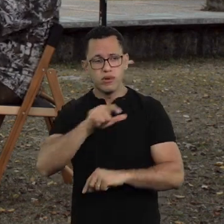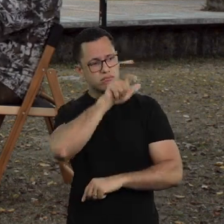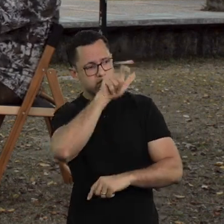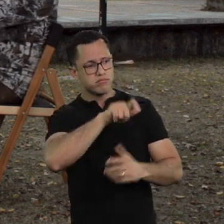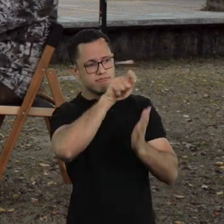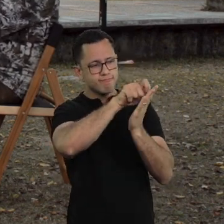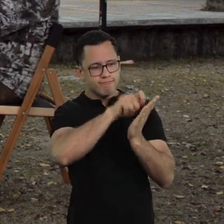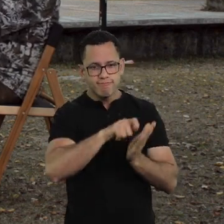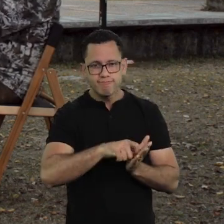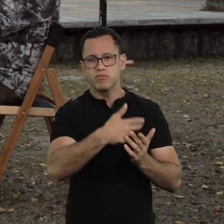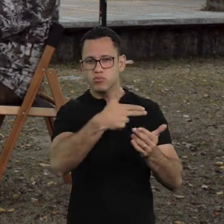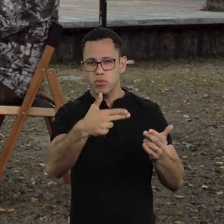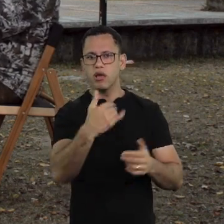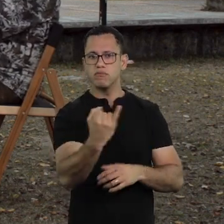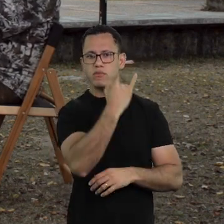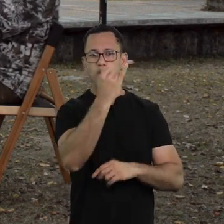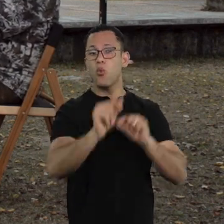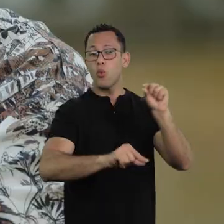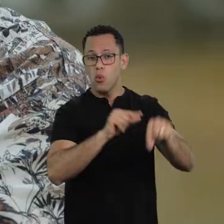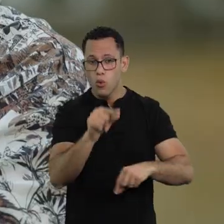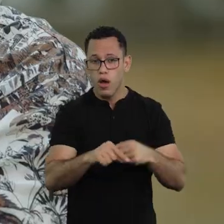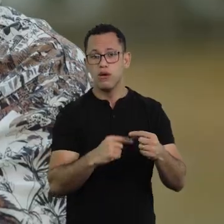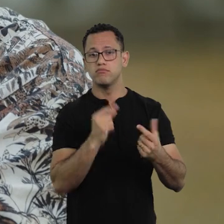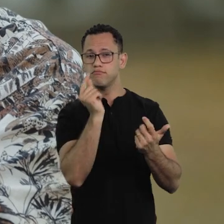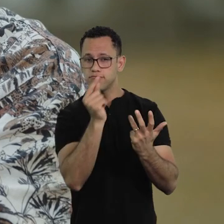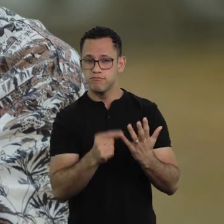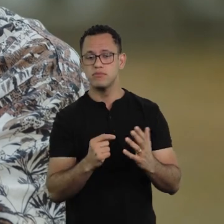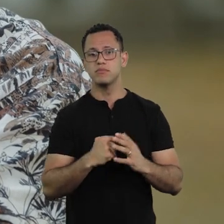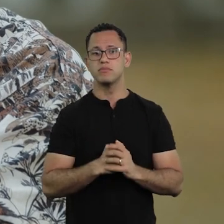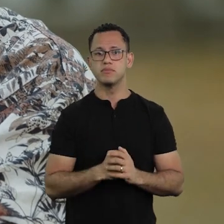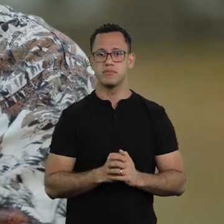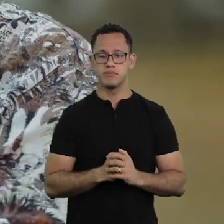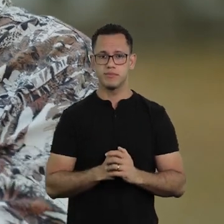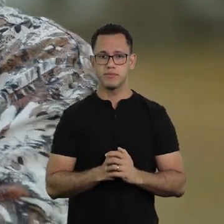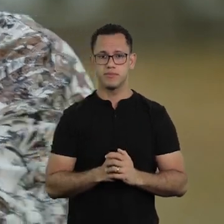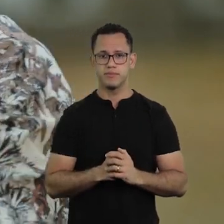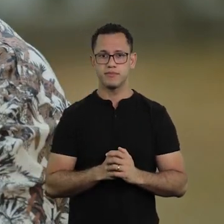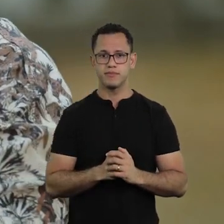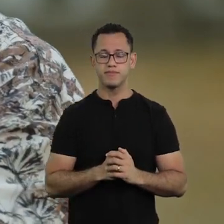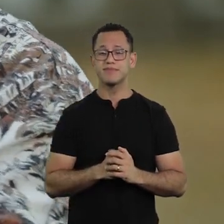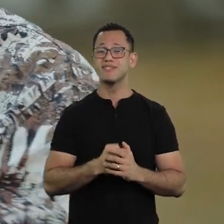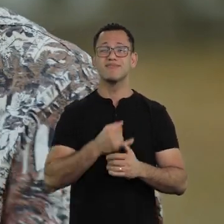of the artist is at this time, of speaking out, right?